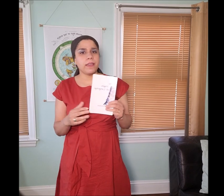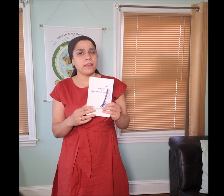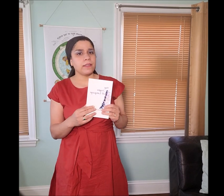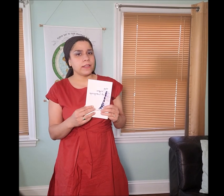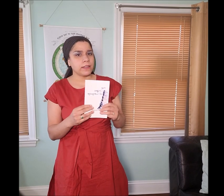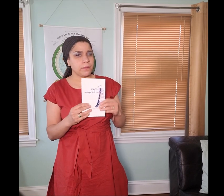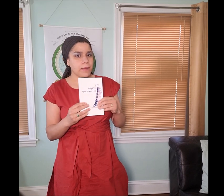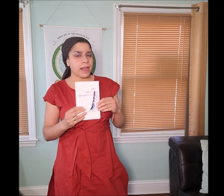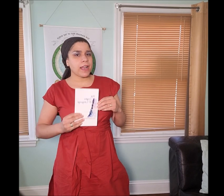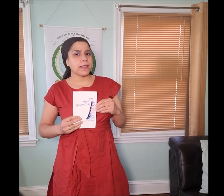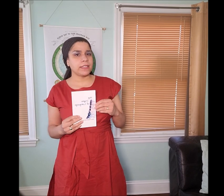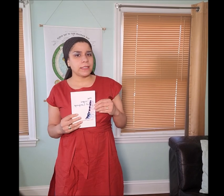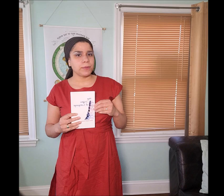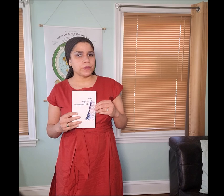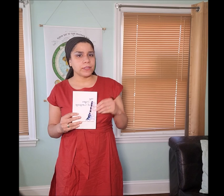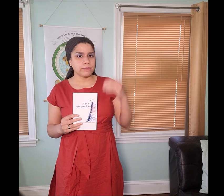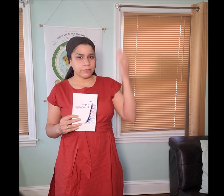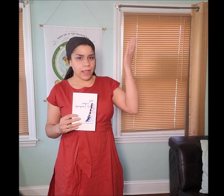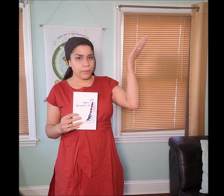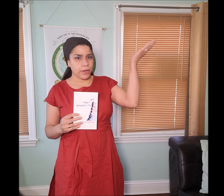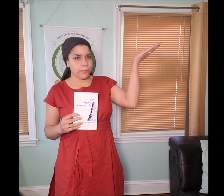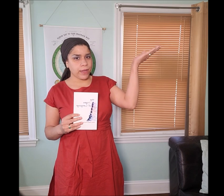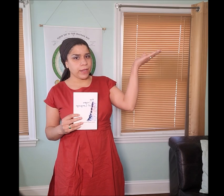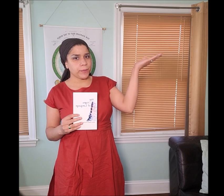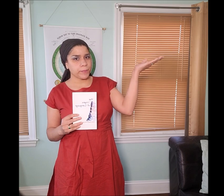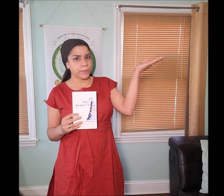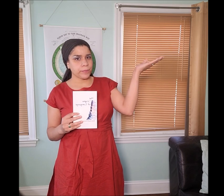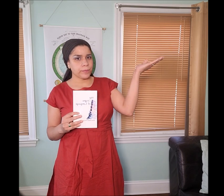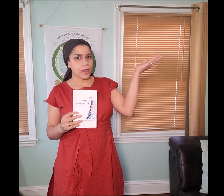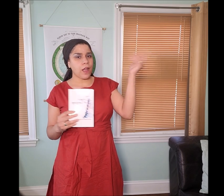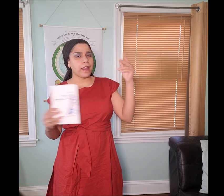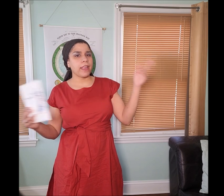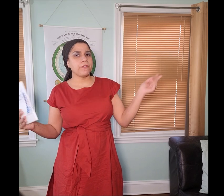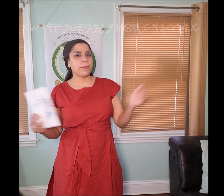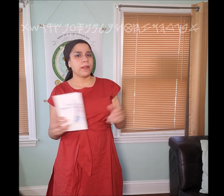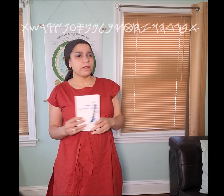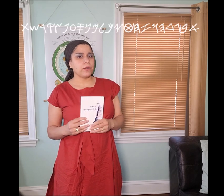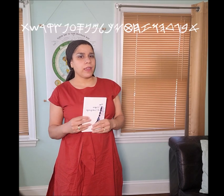Okay the Manakahthey 𐤌𐤍𐤇𐤕𐤉 symbols, I’ll put it up right here, are everywhere.